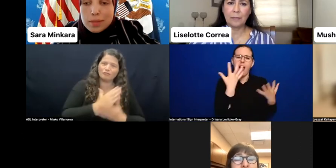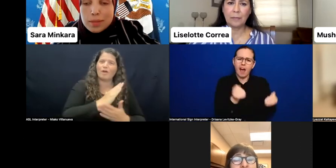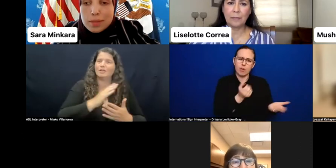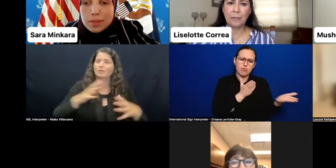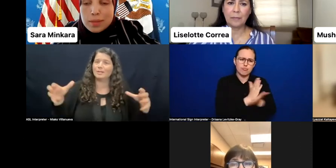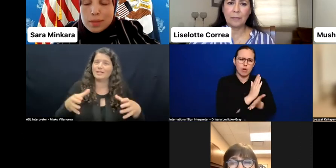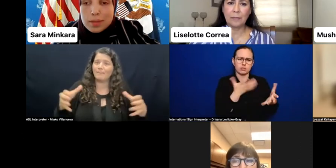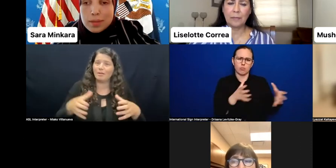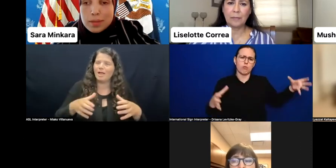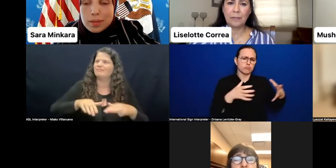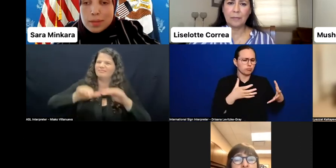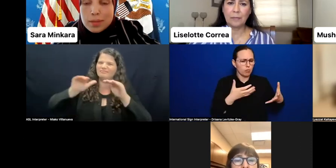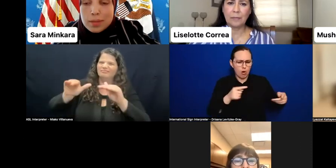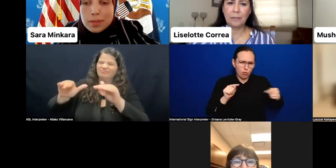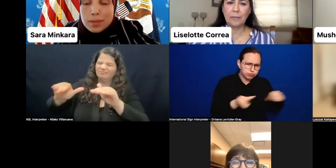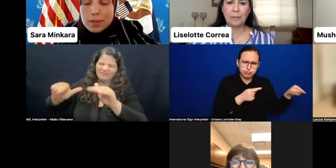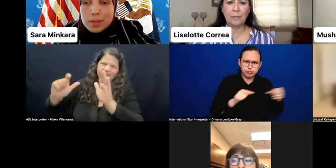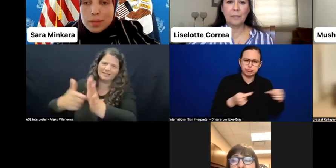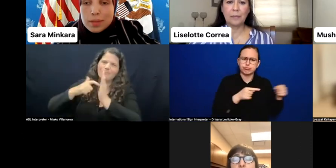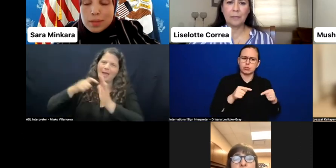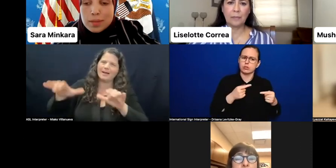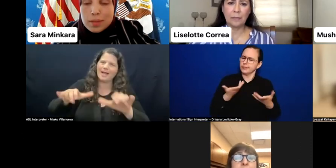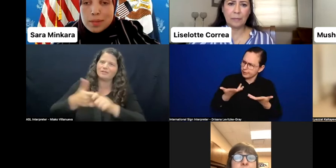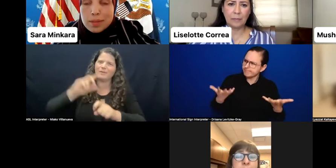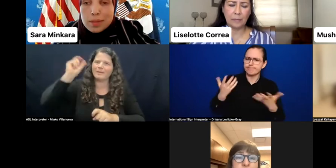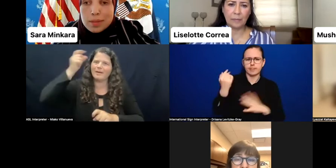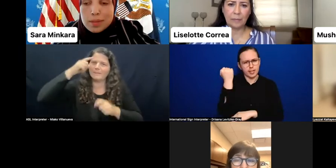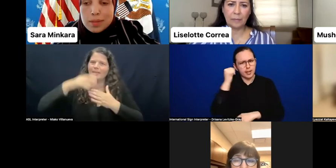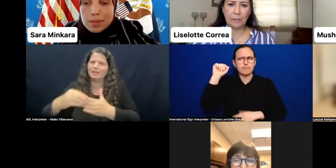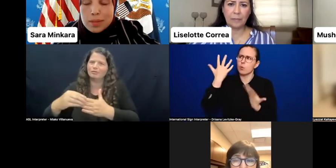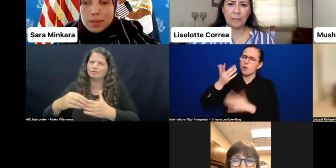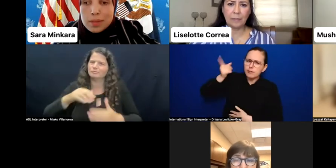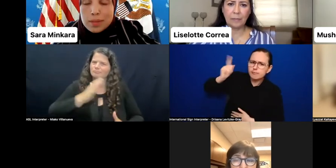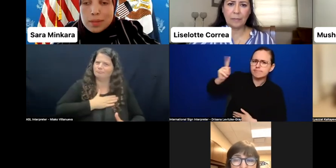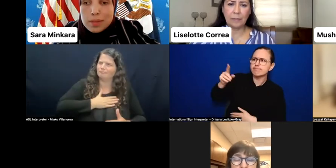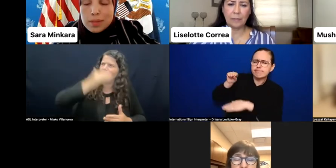and include their knowledge and experience in policy decisions.